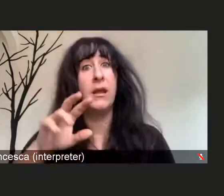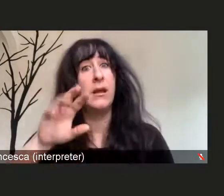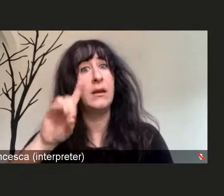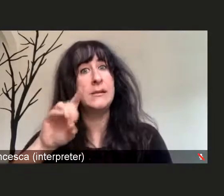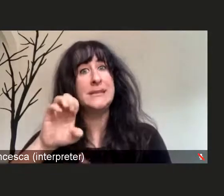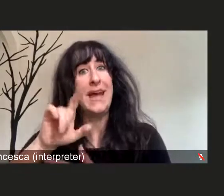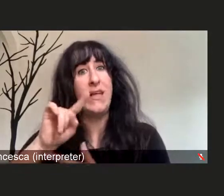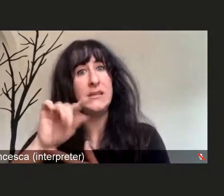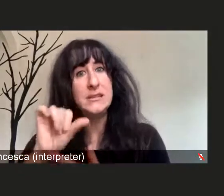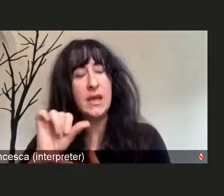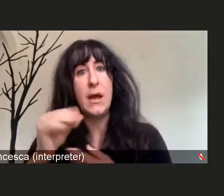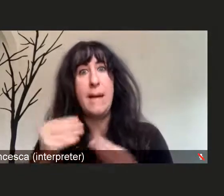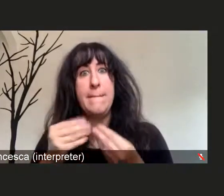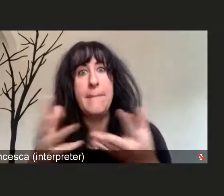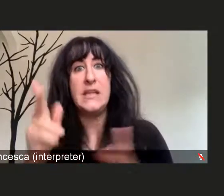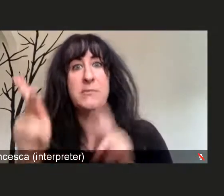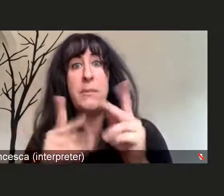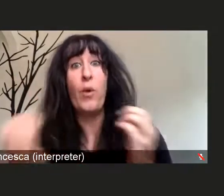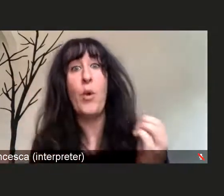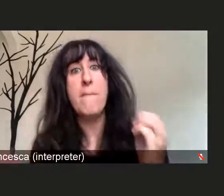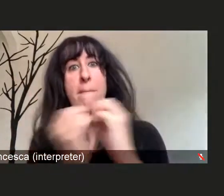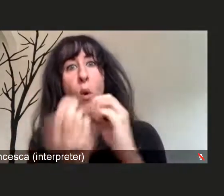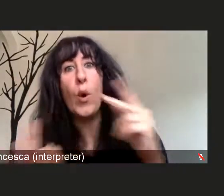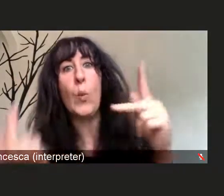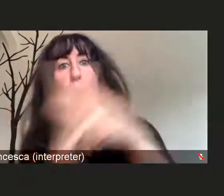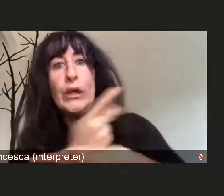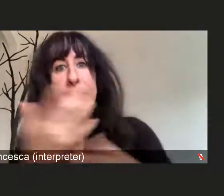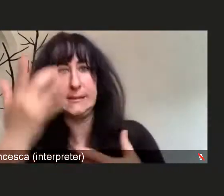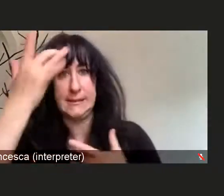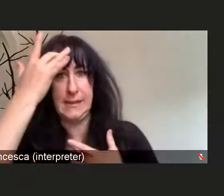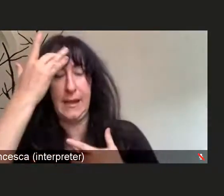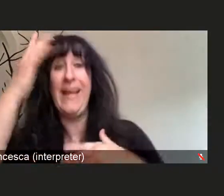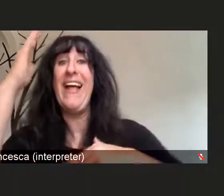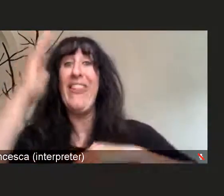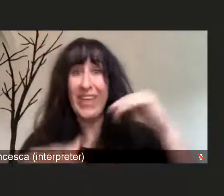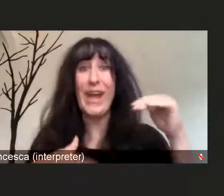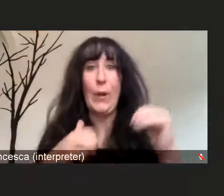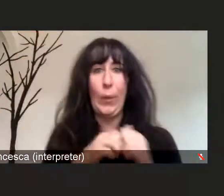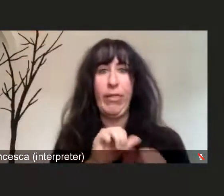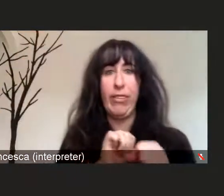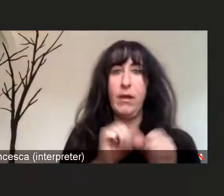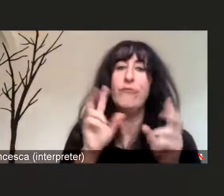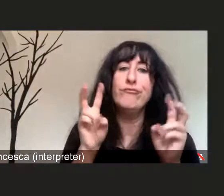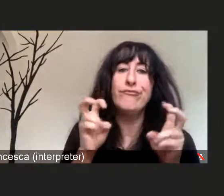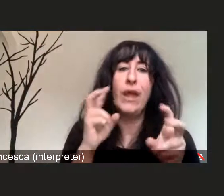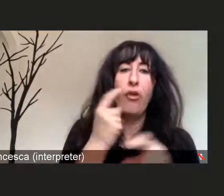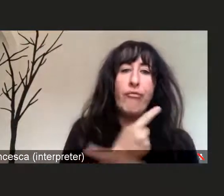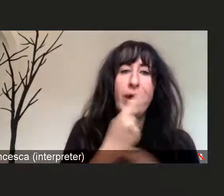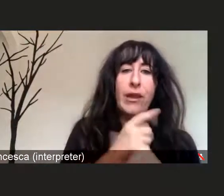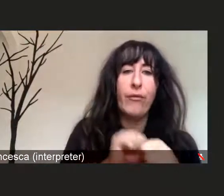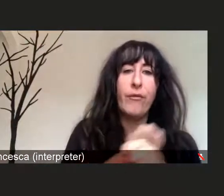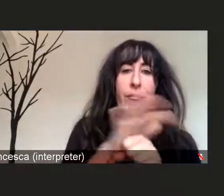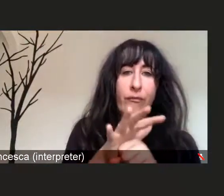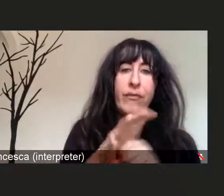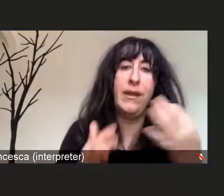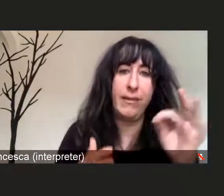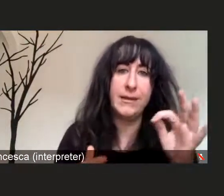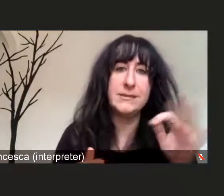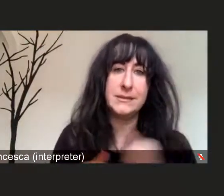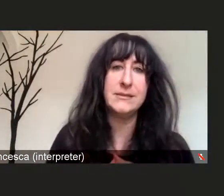it can make more people sicker than what we even saw a year ago. A question that I get asked a lot is, you know,